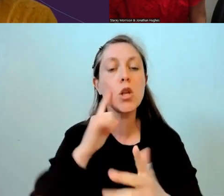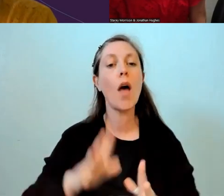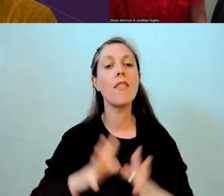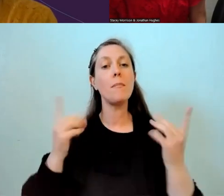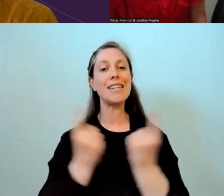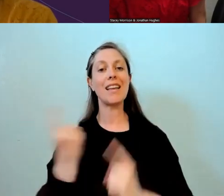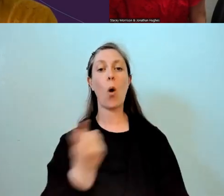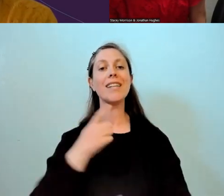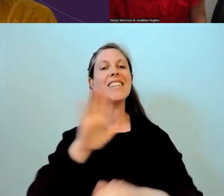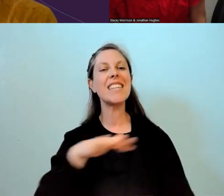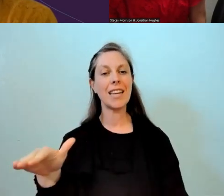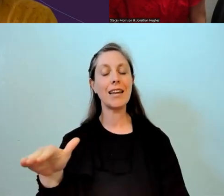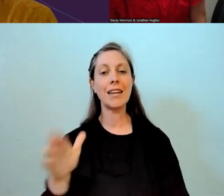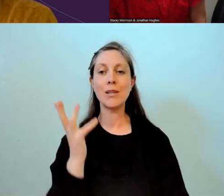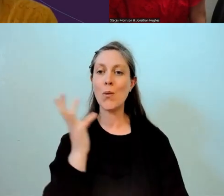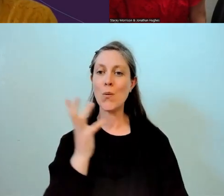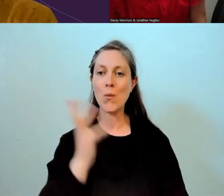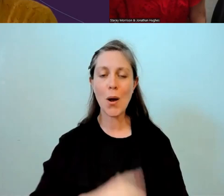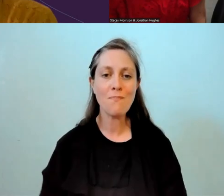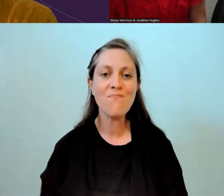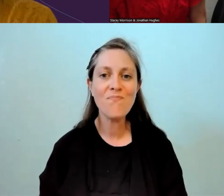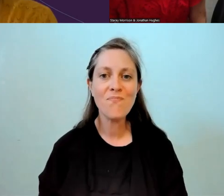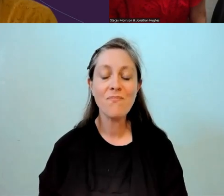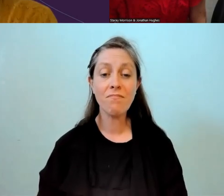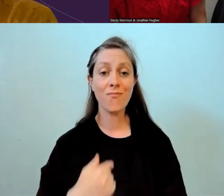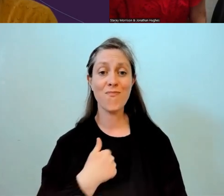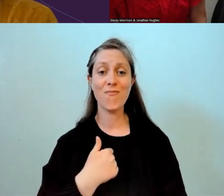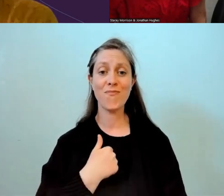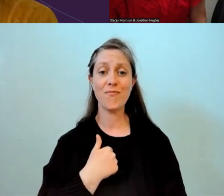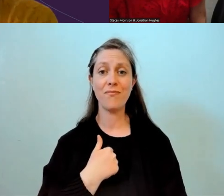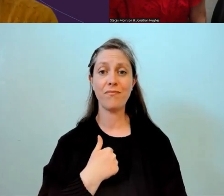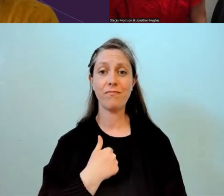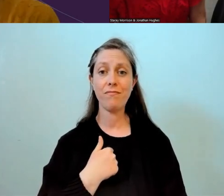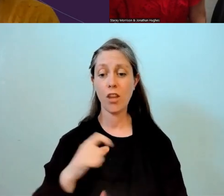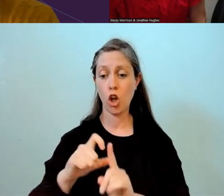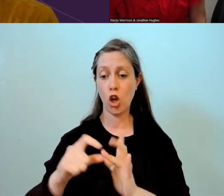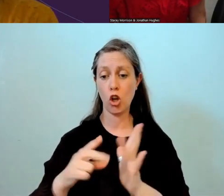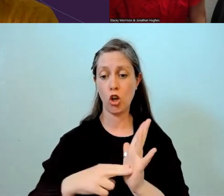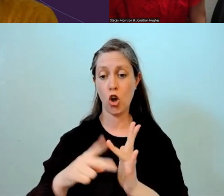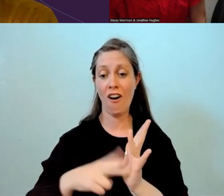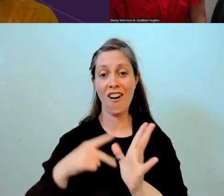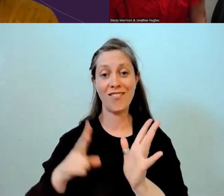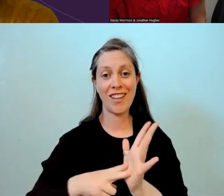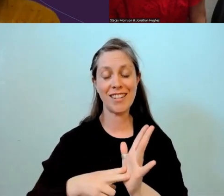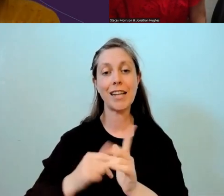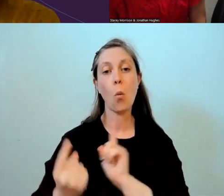and constantly talking to the kids. I know for me, Donovan does a quite a bit of coaching with me, but the kids quite often pop in